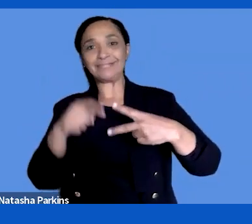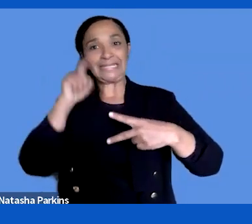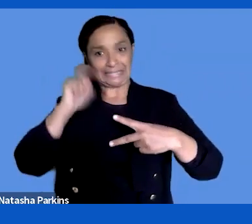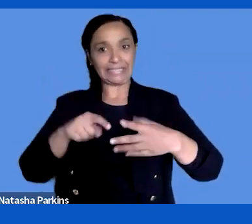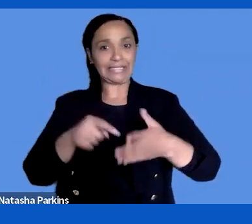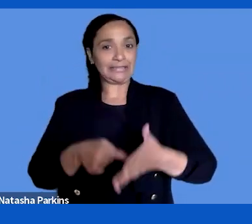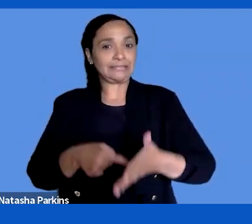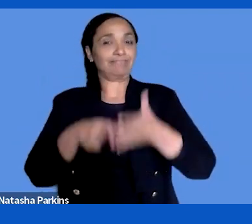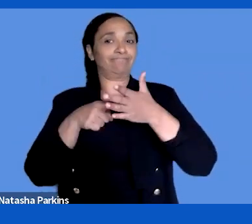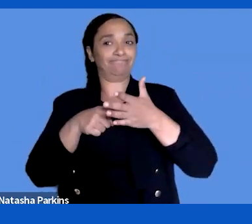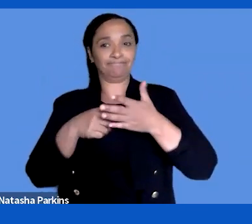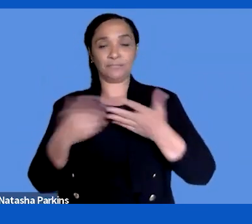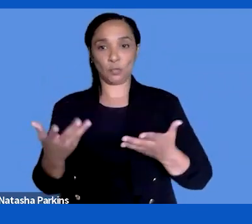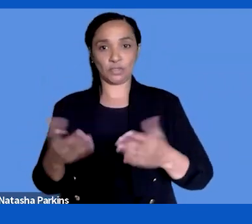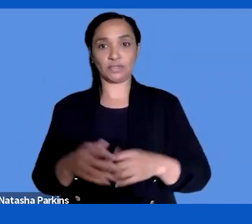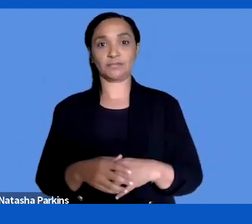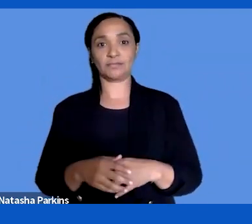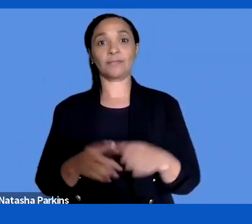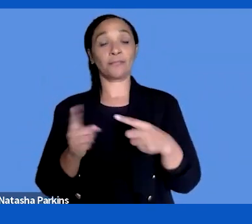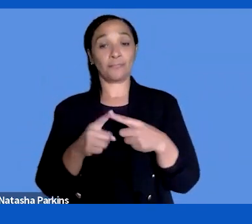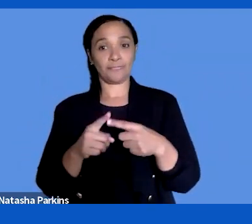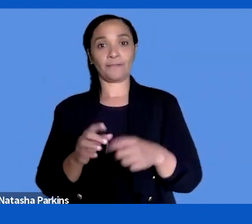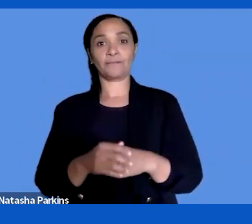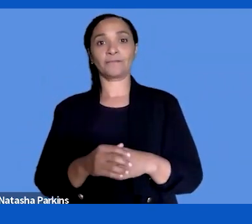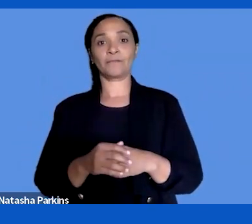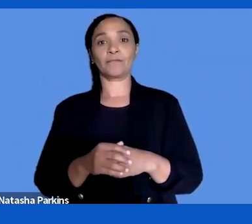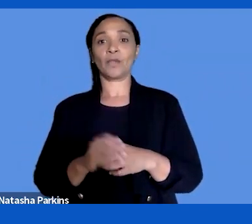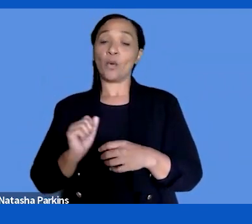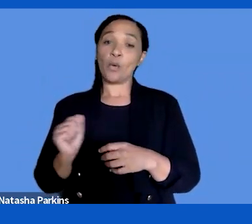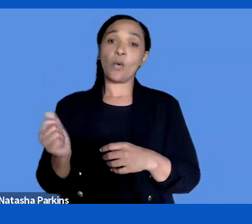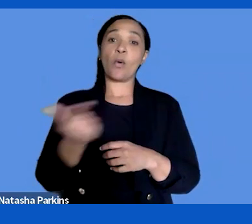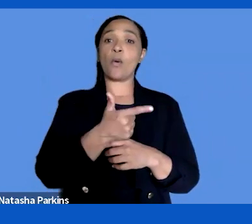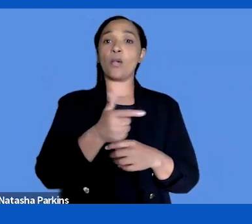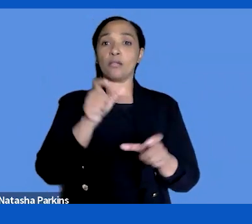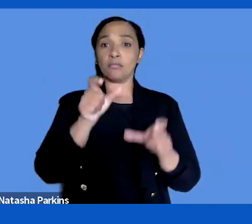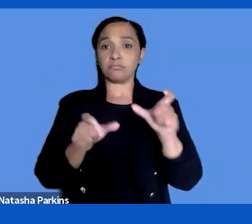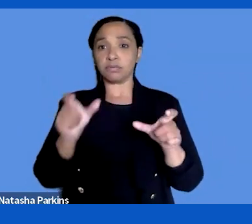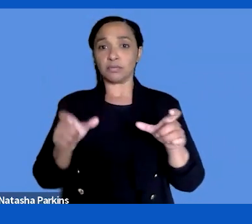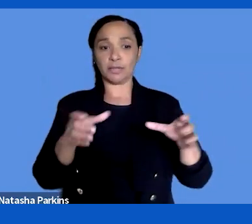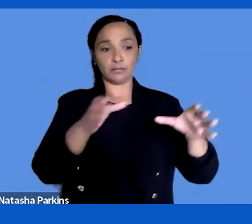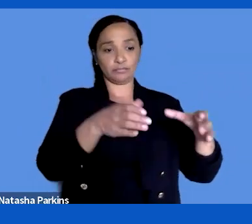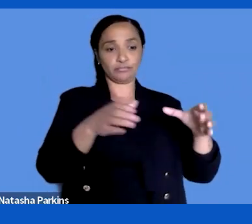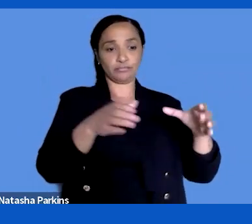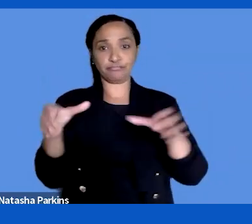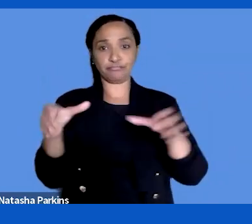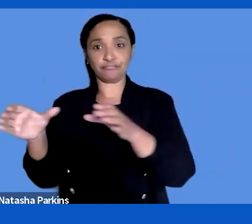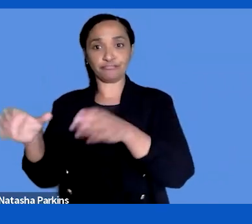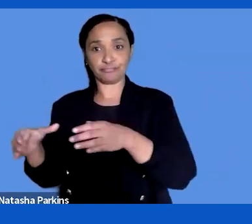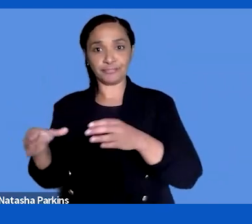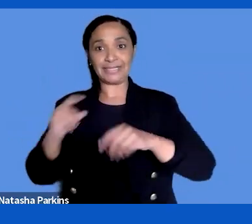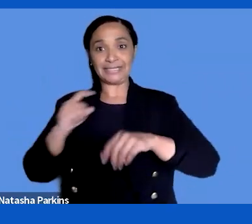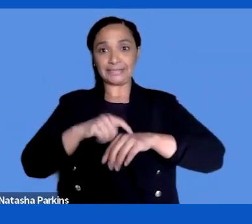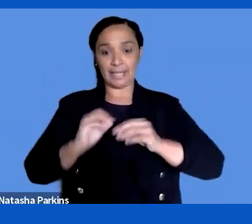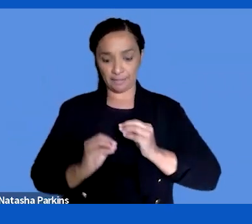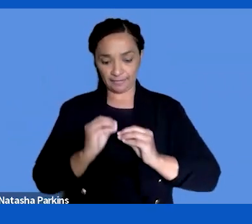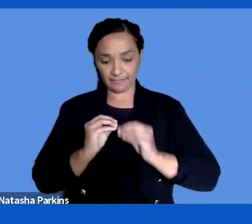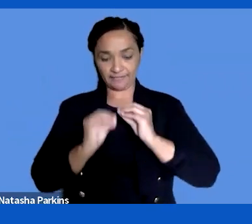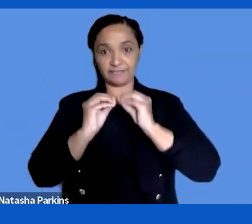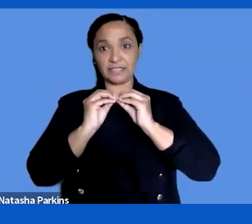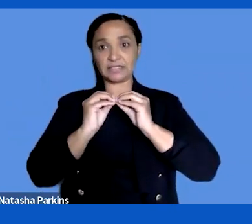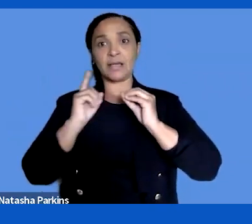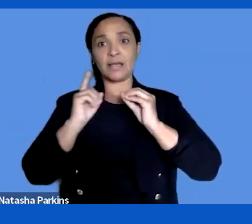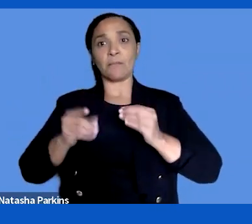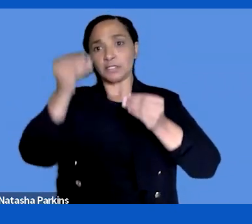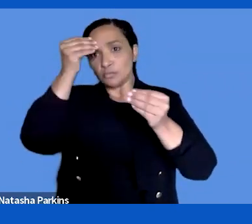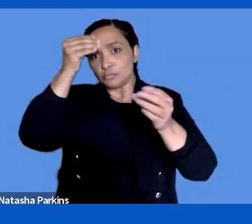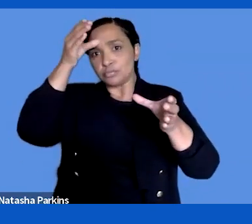First, all roles involved in the development process need a knowledge base of accessibility.